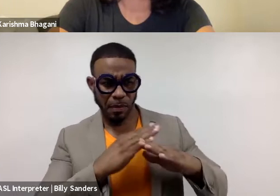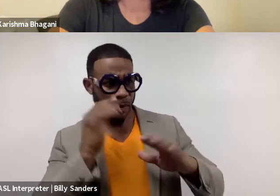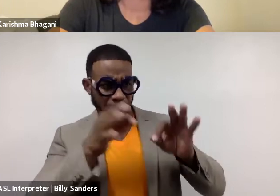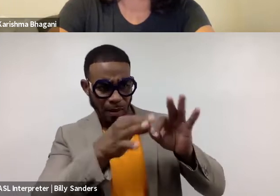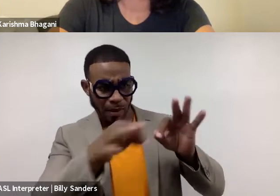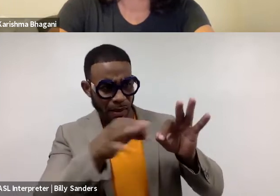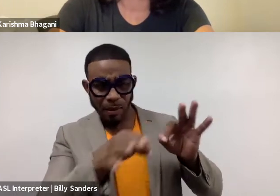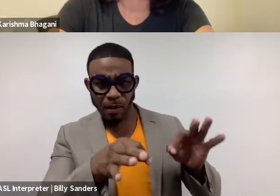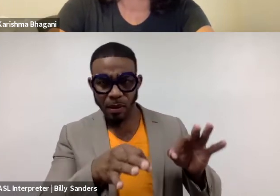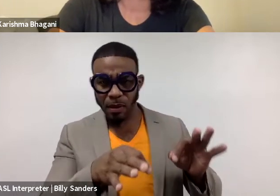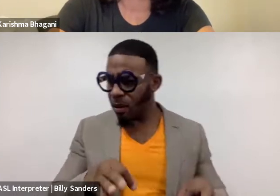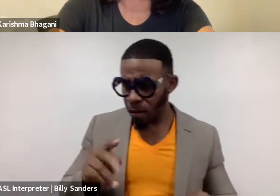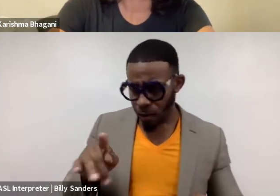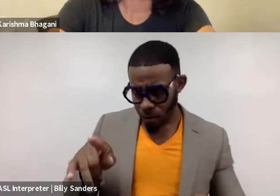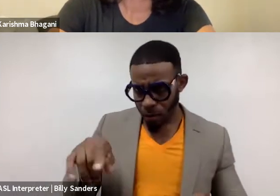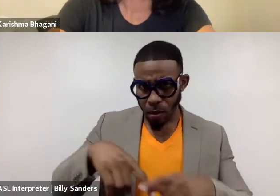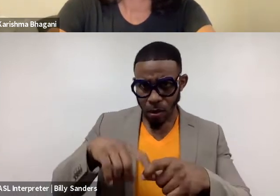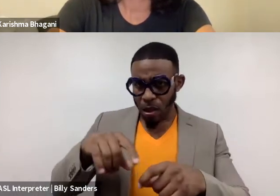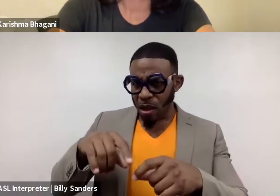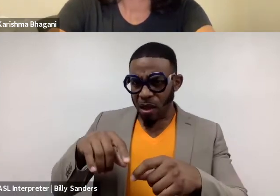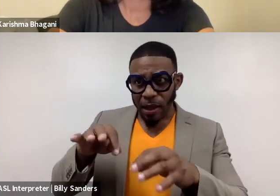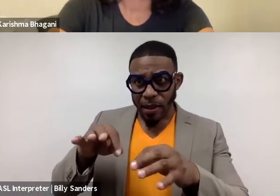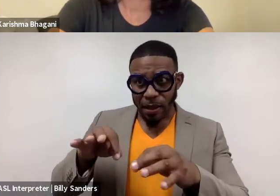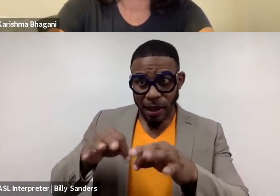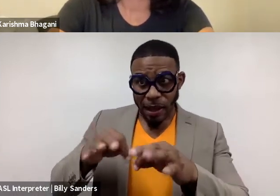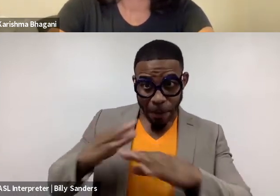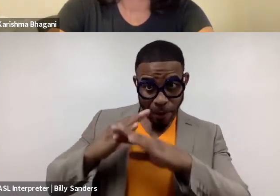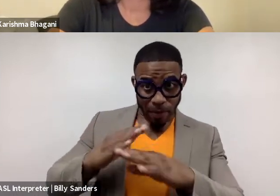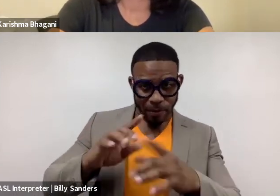Language barrier? Barbaric language. Okay. By